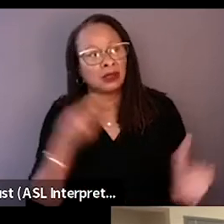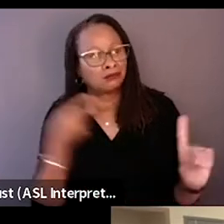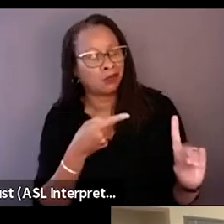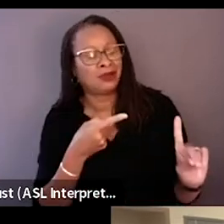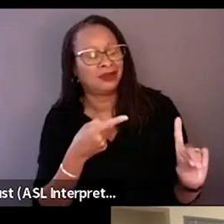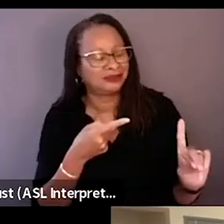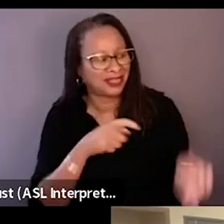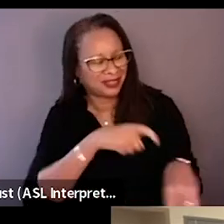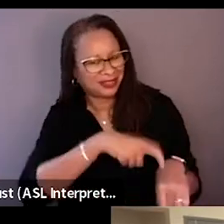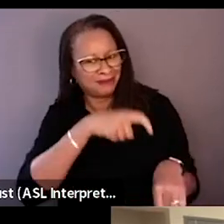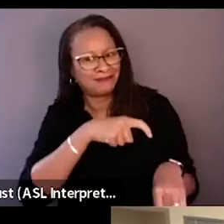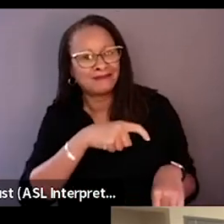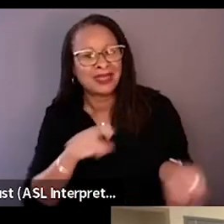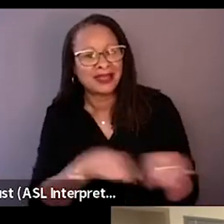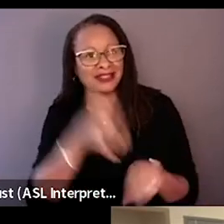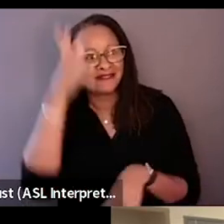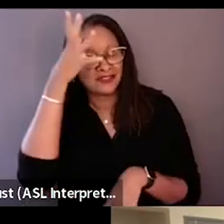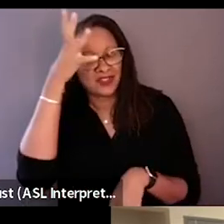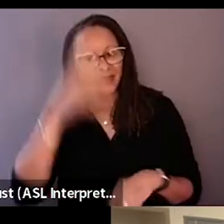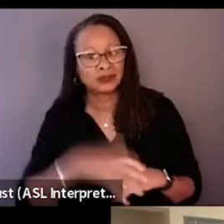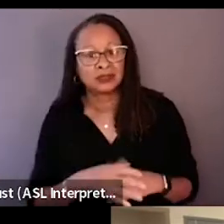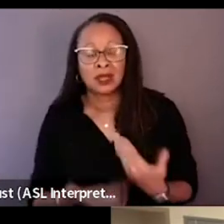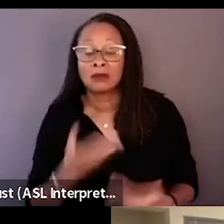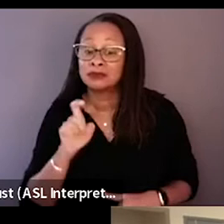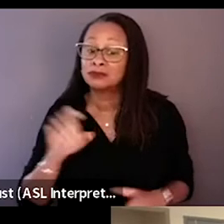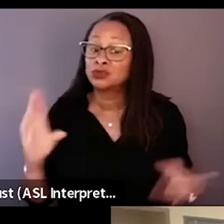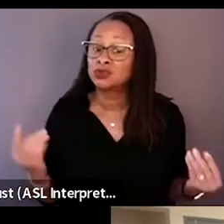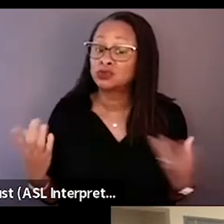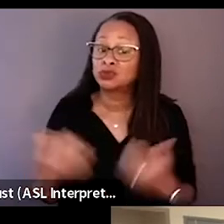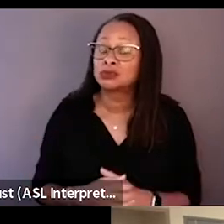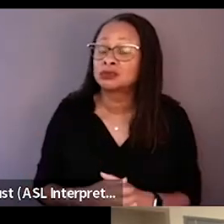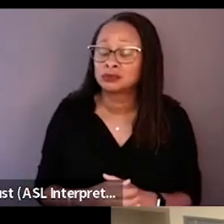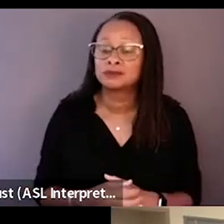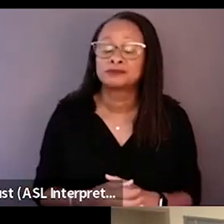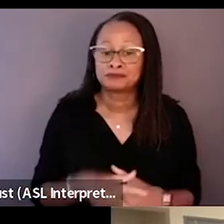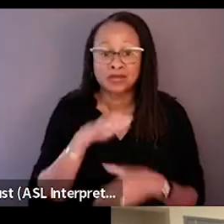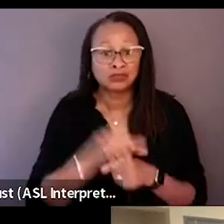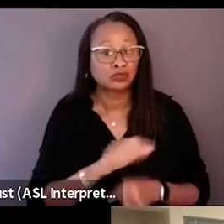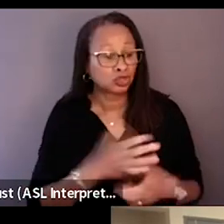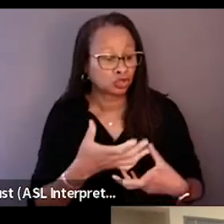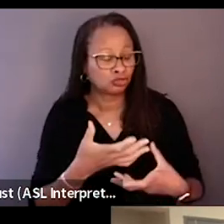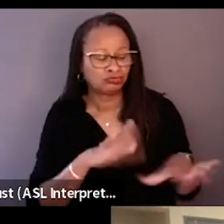I think as a father that you almost have to... You have to trust your children's instinct.